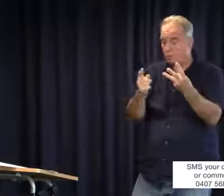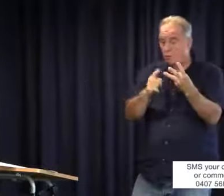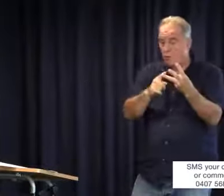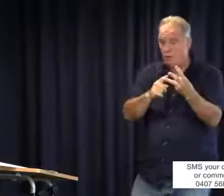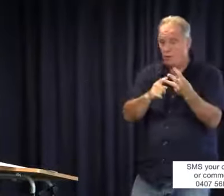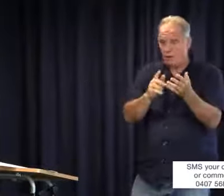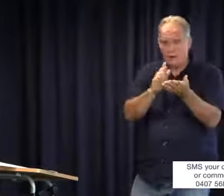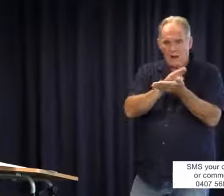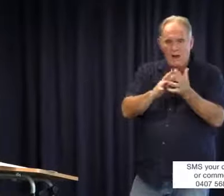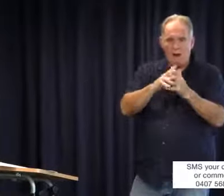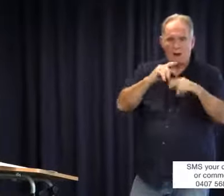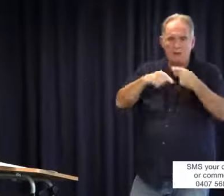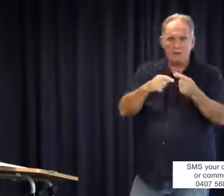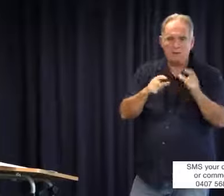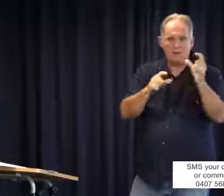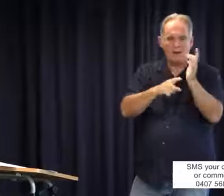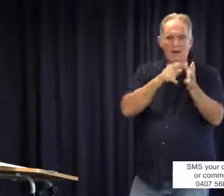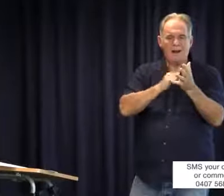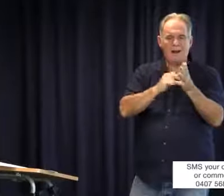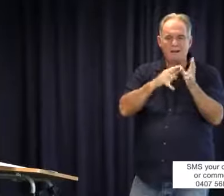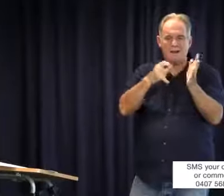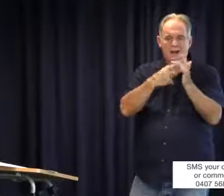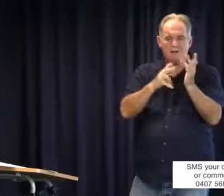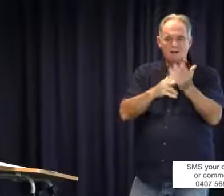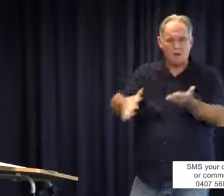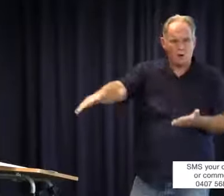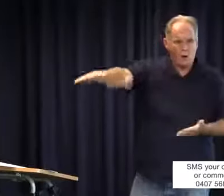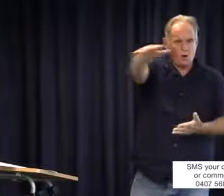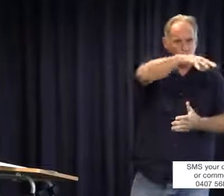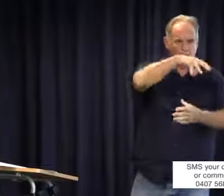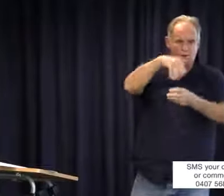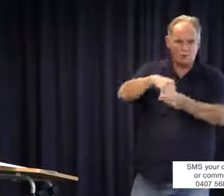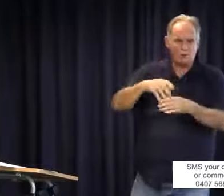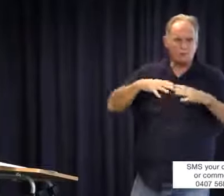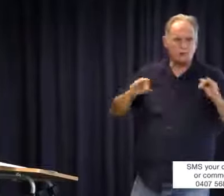to do something in terms of how it is affecting everybody's mental health. Class action that